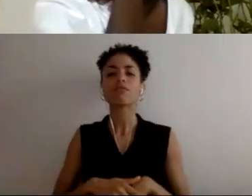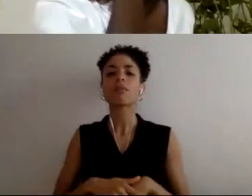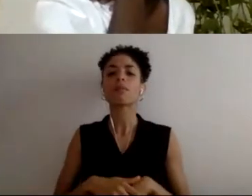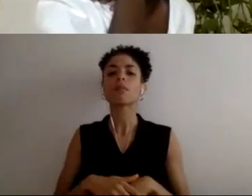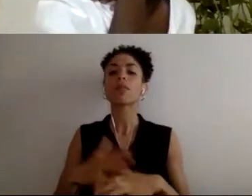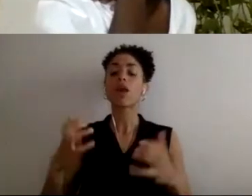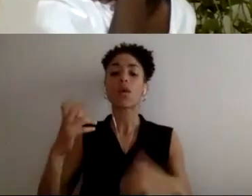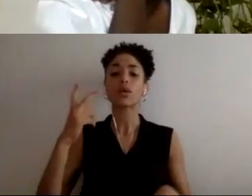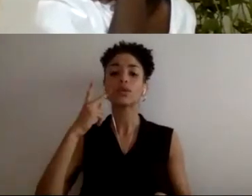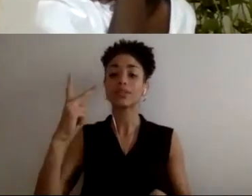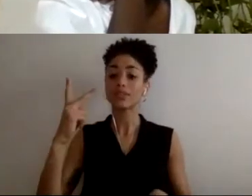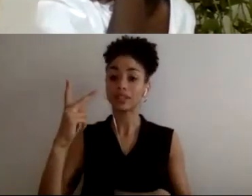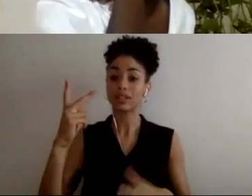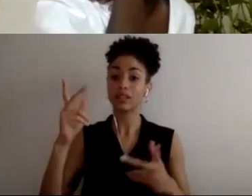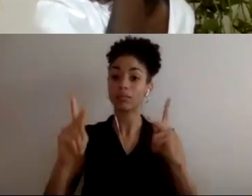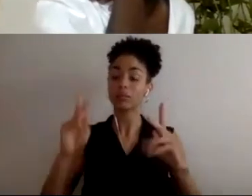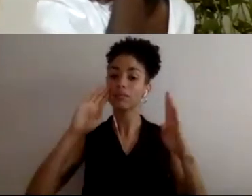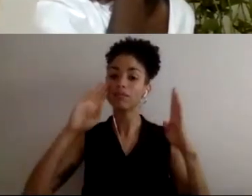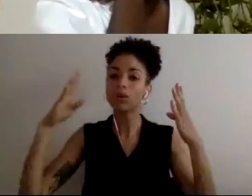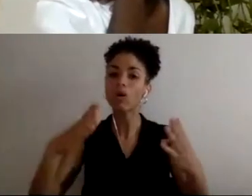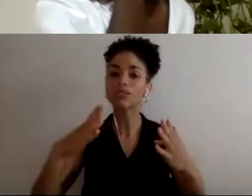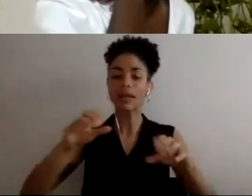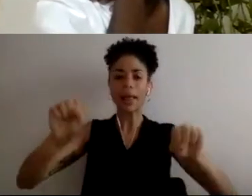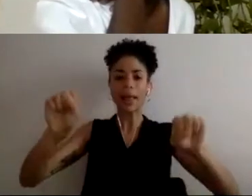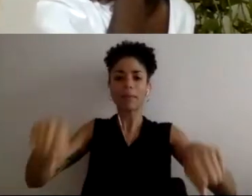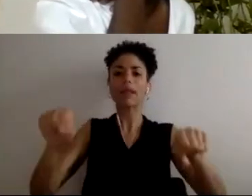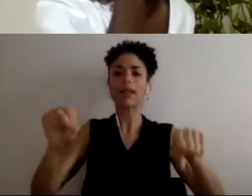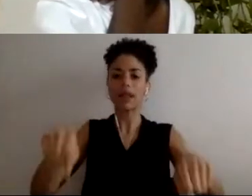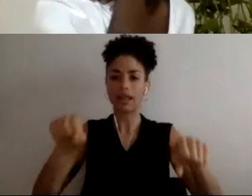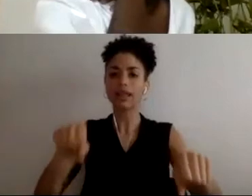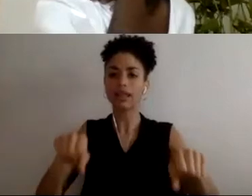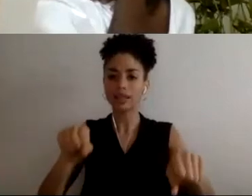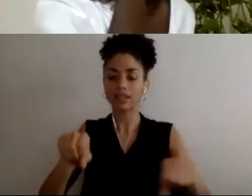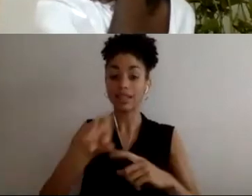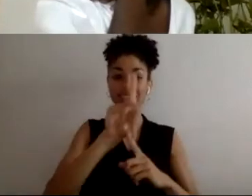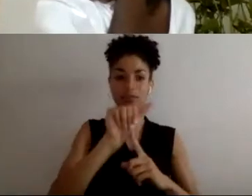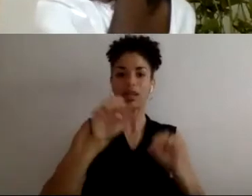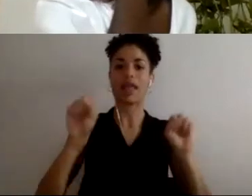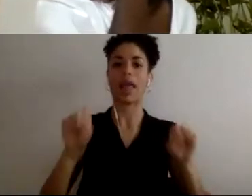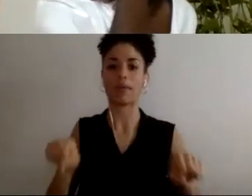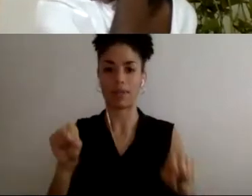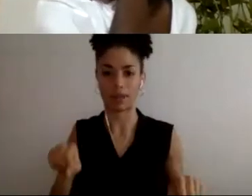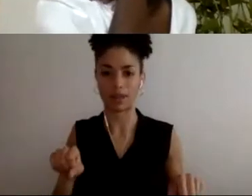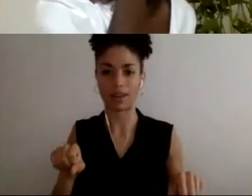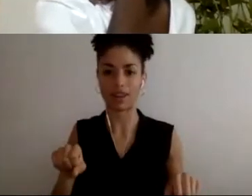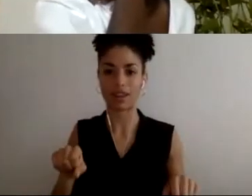people focusing on the capabilities, disability capability, the other side, how